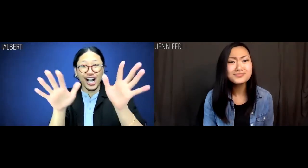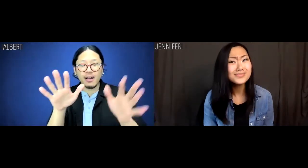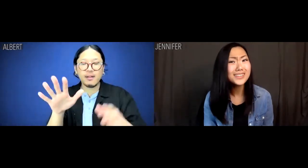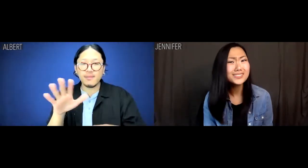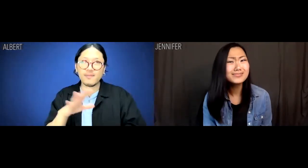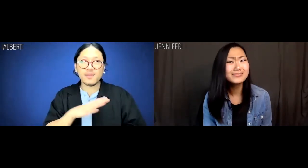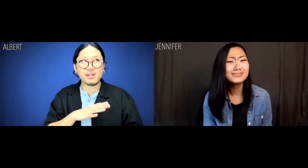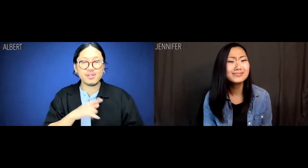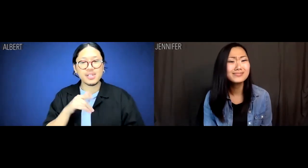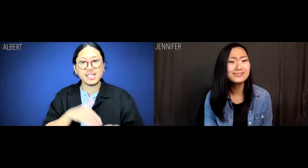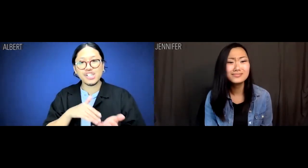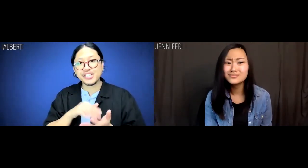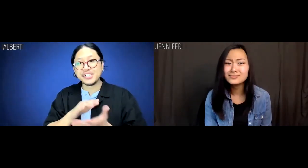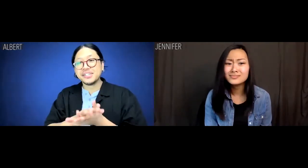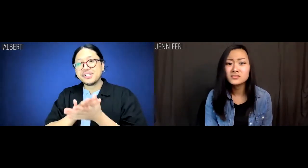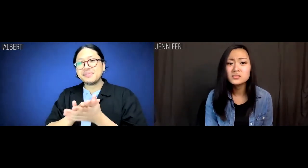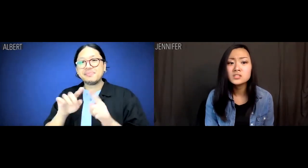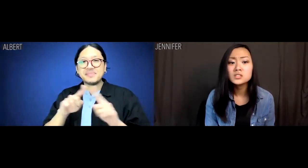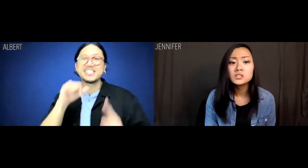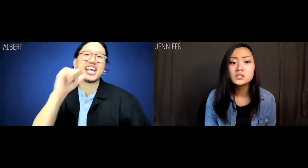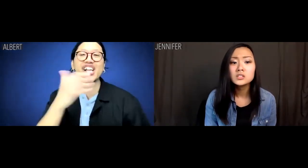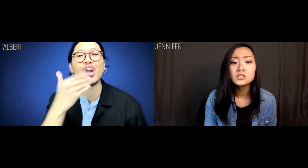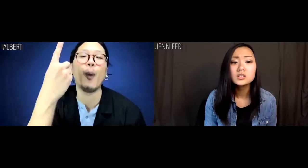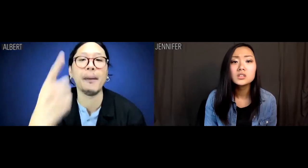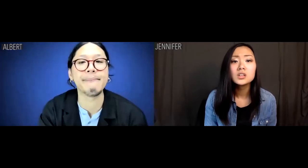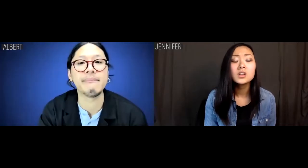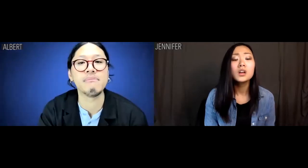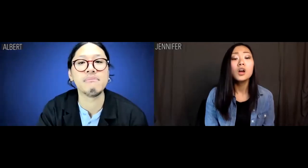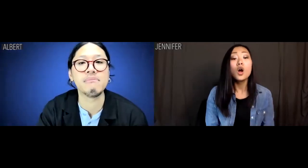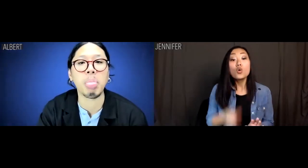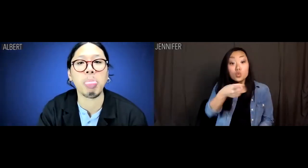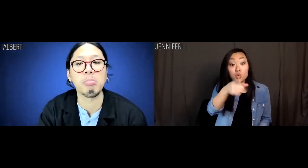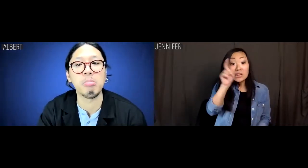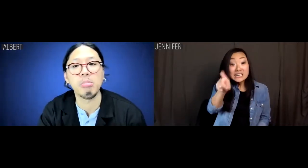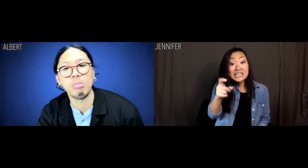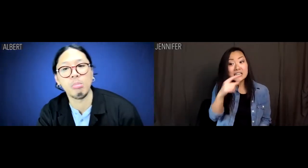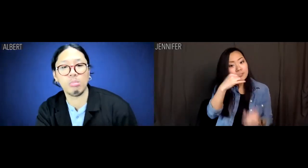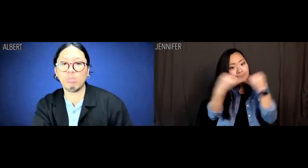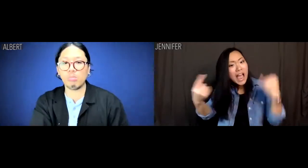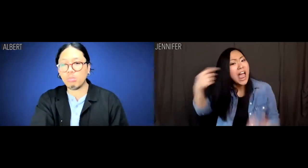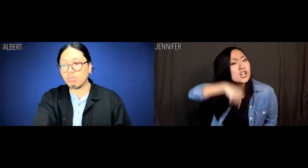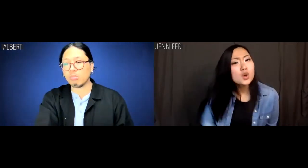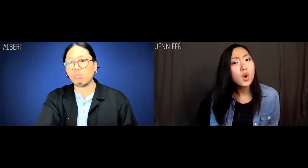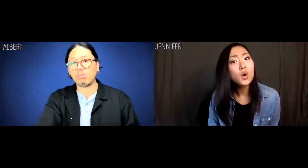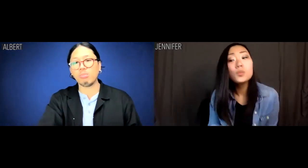Yeah, fine. You're a doctor, but not a good one. Jennifer: You need an endoscopy, right now!